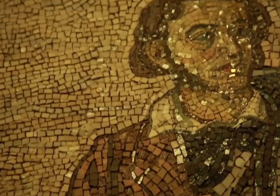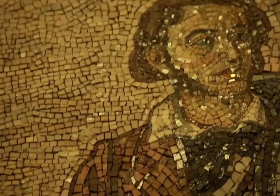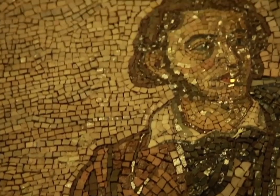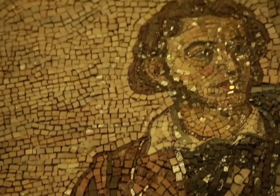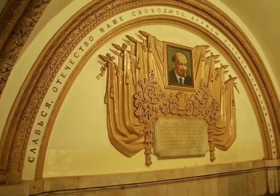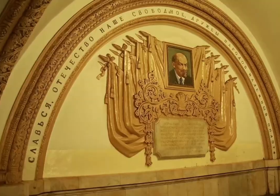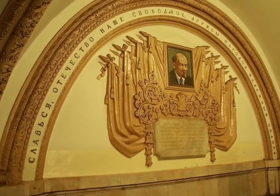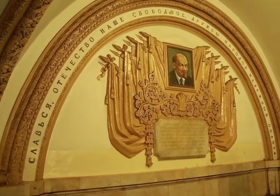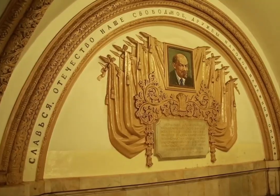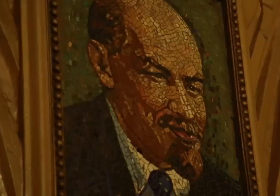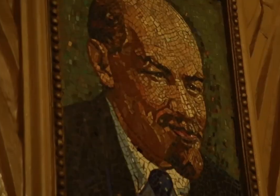Station) (Statues at Ploschad Revolutsii [Revolutionary Square] Station)